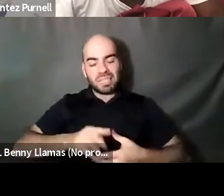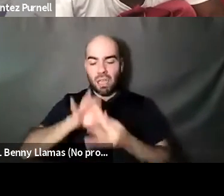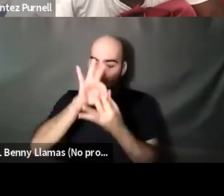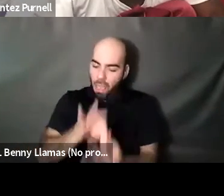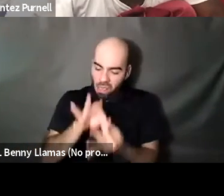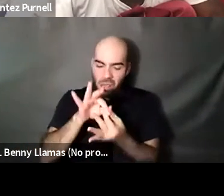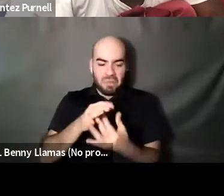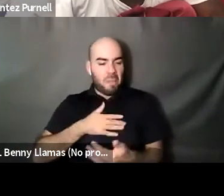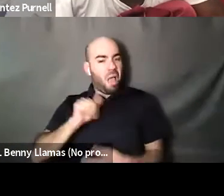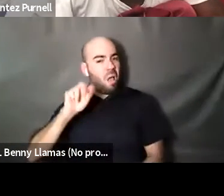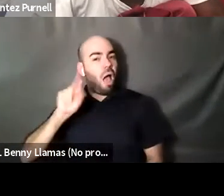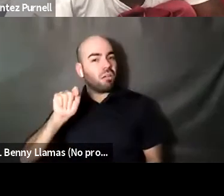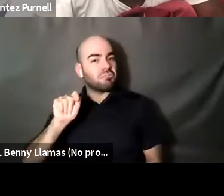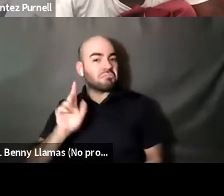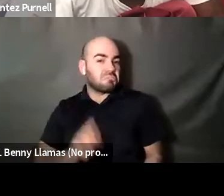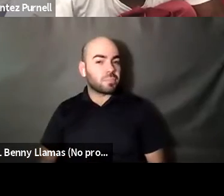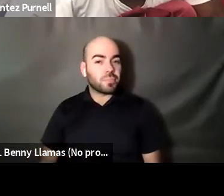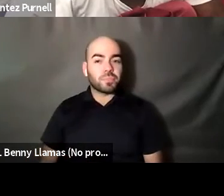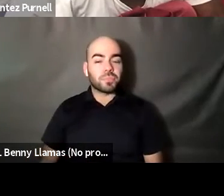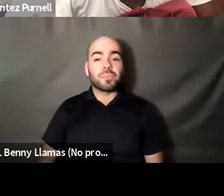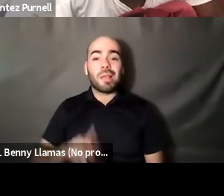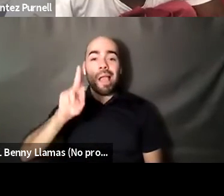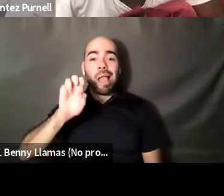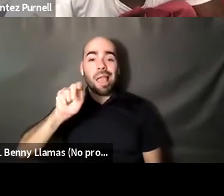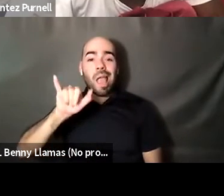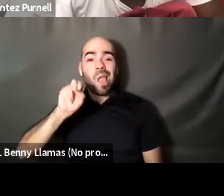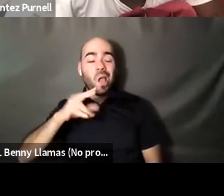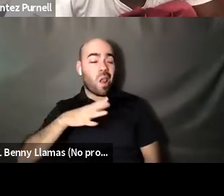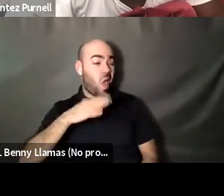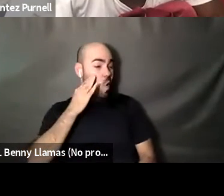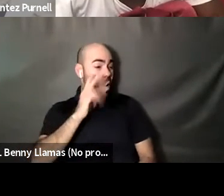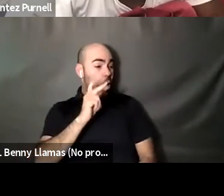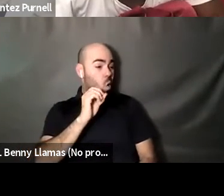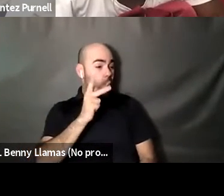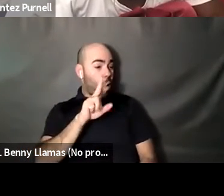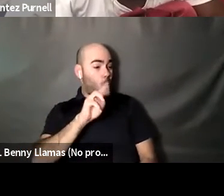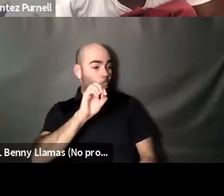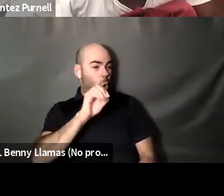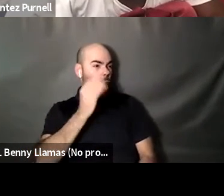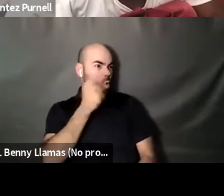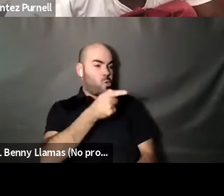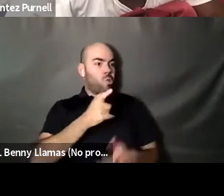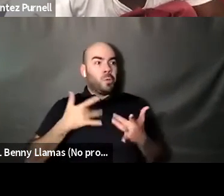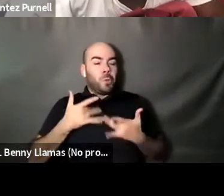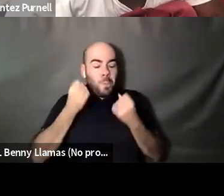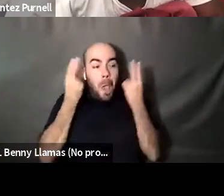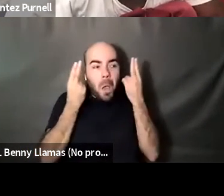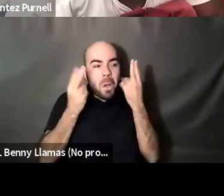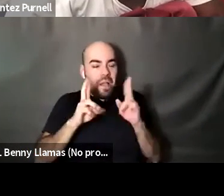Kenyon Farrow (he/him/his): Thank you. So Coca Cola. You are jumping to get on this. I'll let you respond to that question and then we'll open it up to the to the audience.